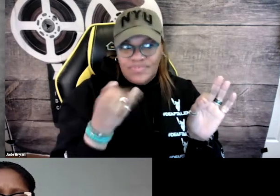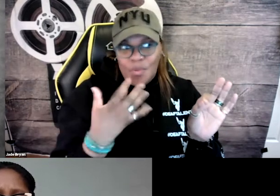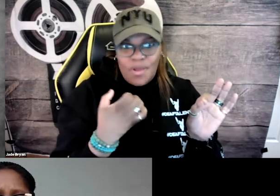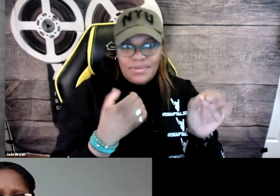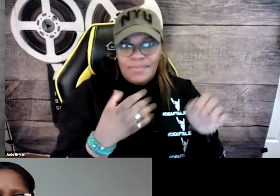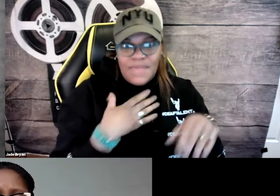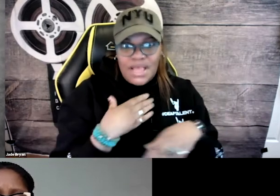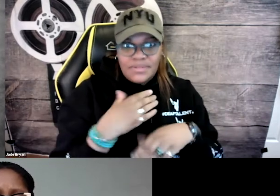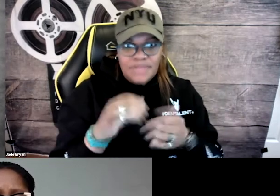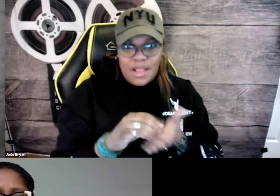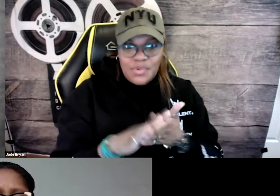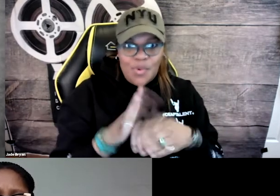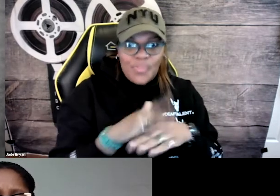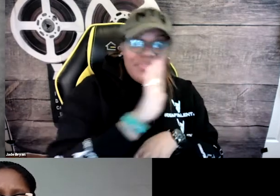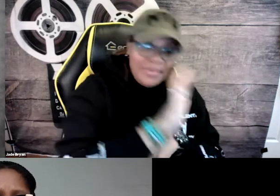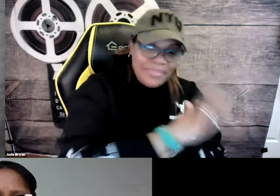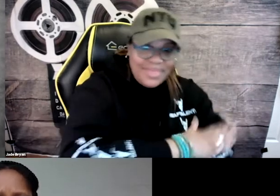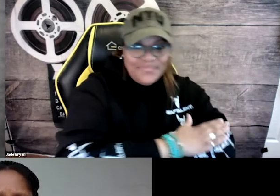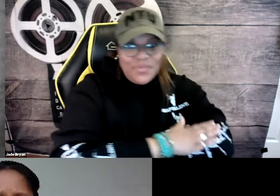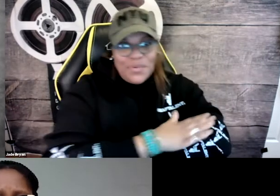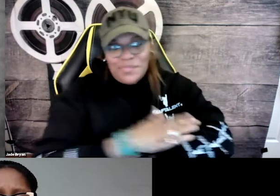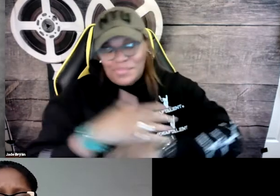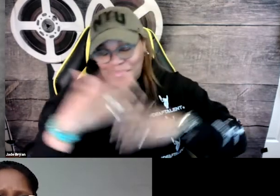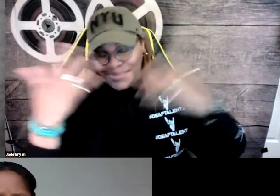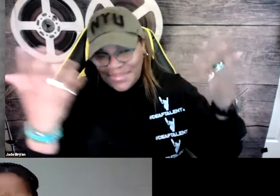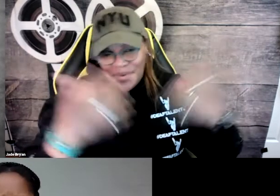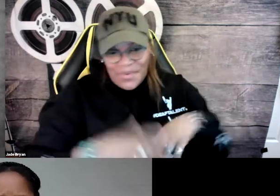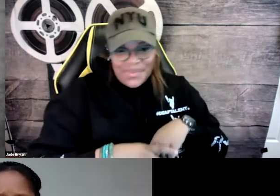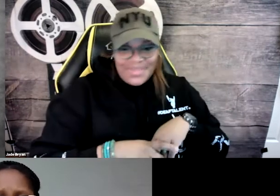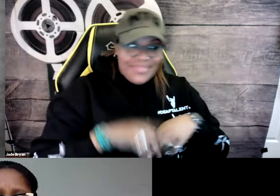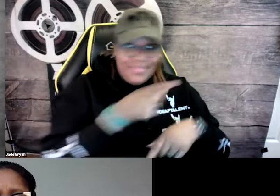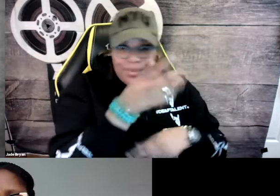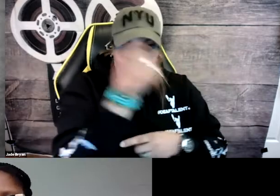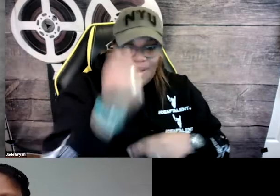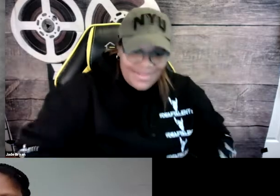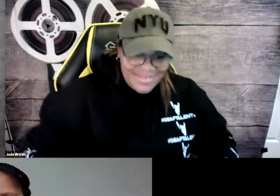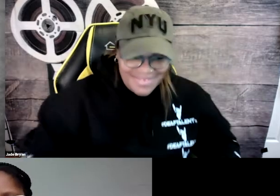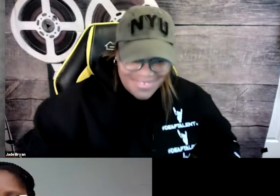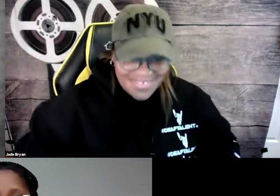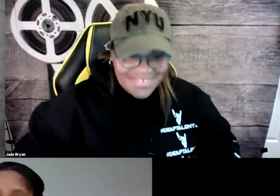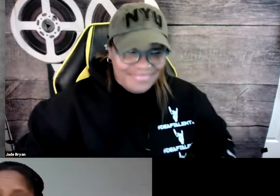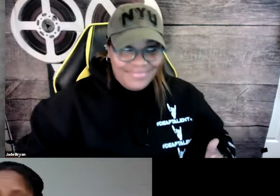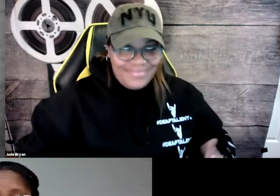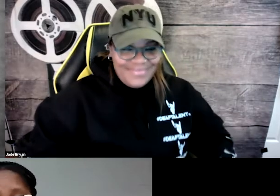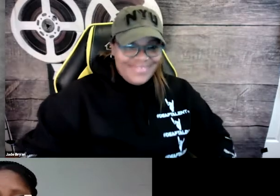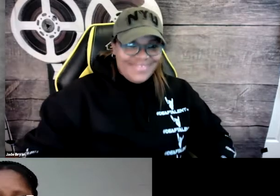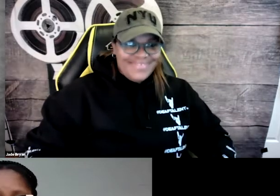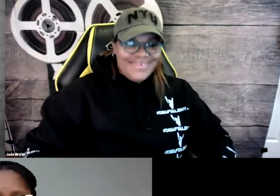for captions that I had to adhere to that for their platform. But you were really- - So, they won.